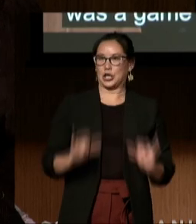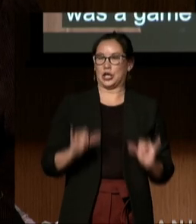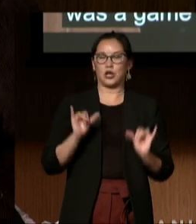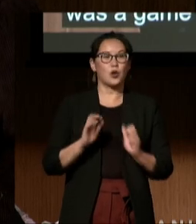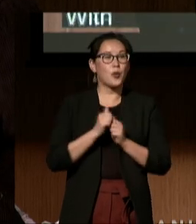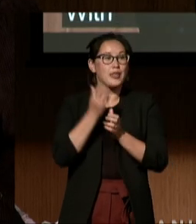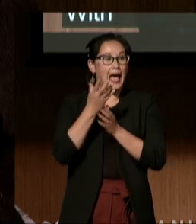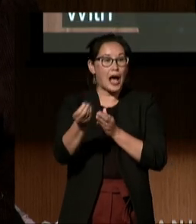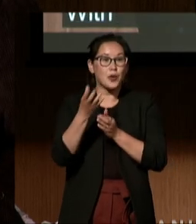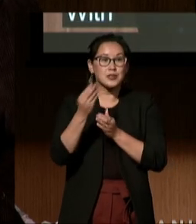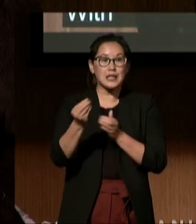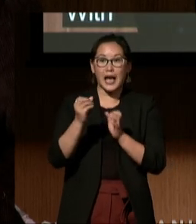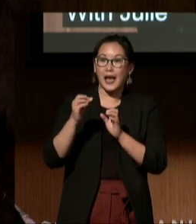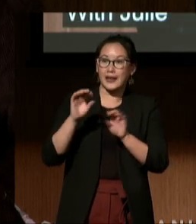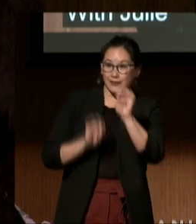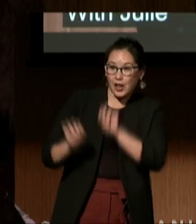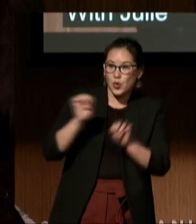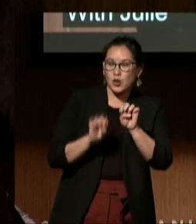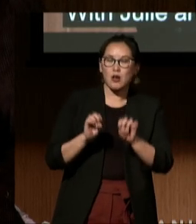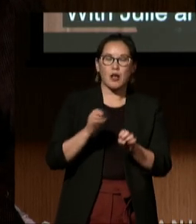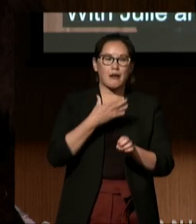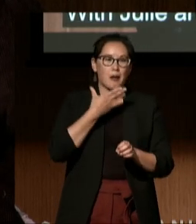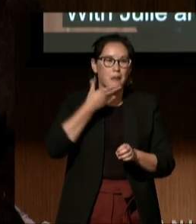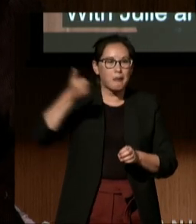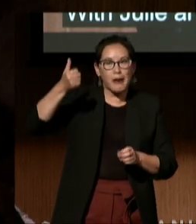of my brother's educational needs through private assessments.